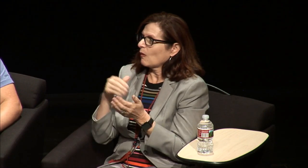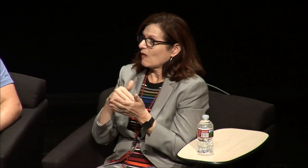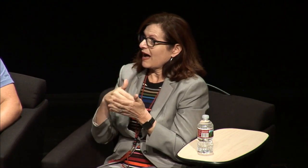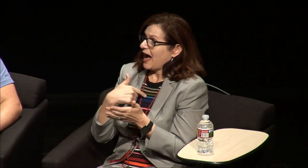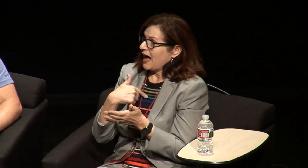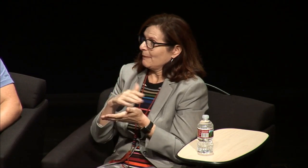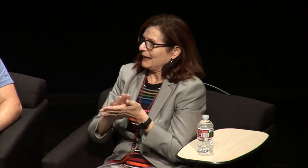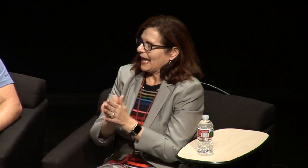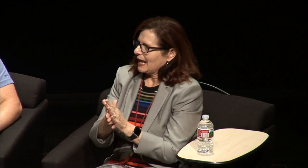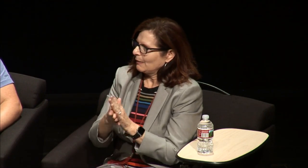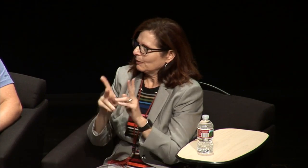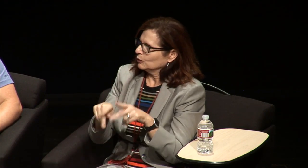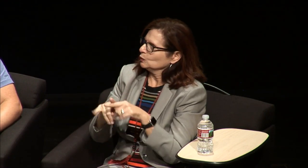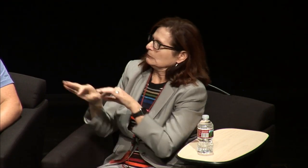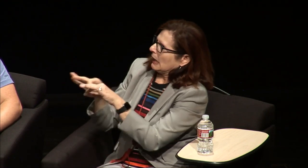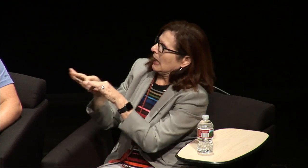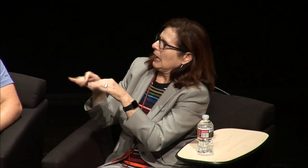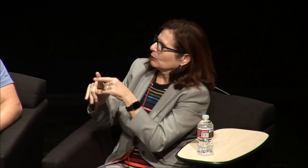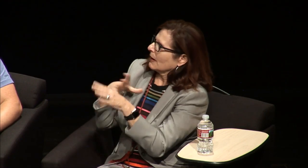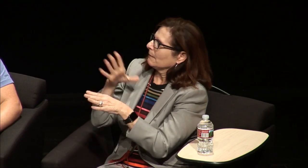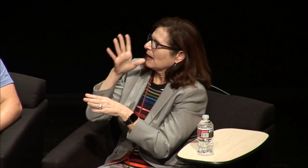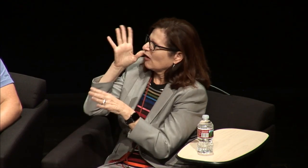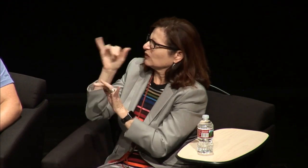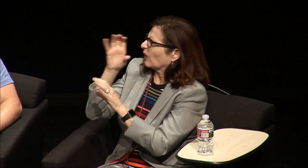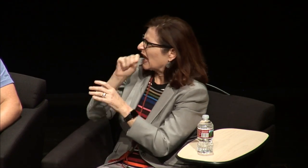junior high schools now middle school and so I became the person